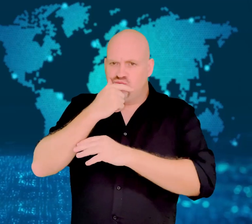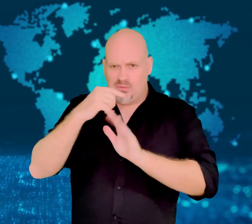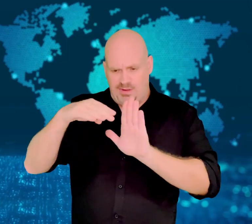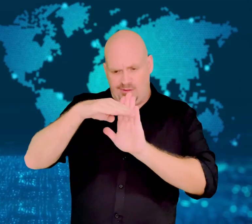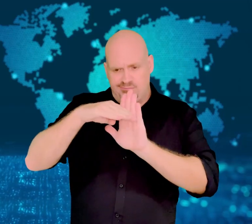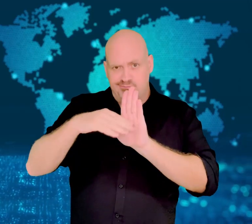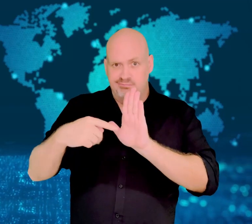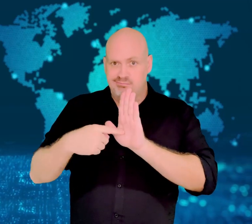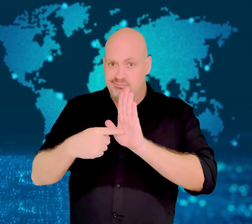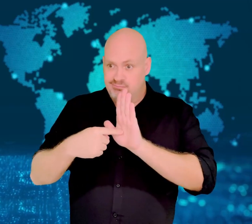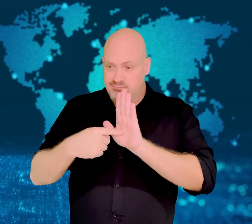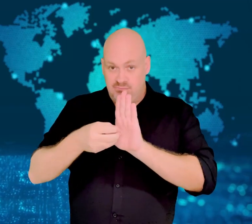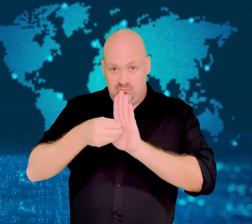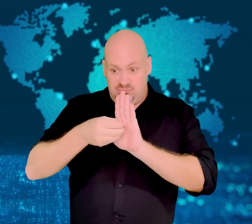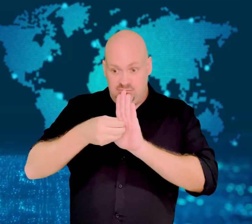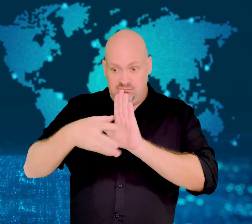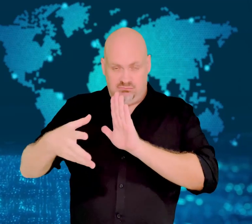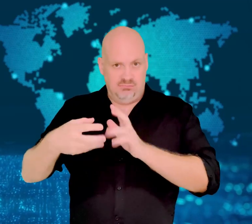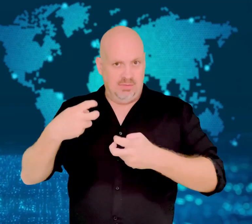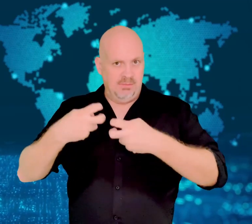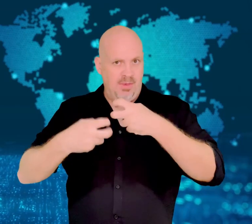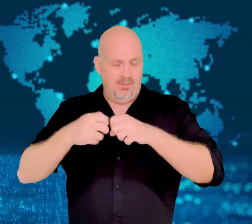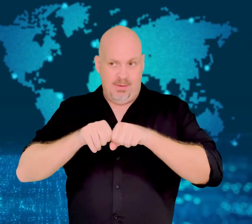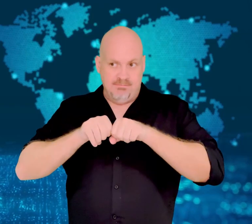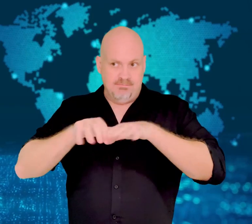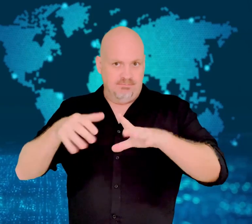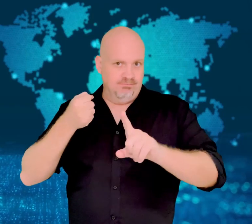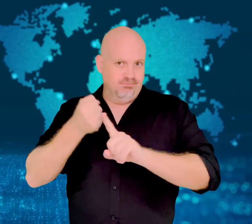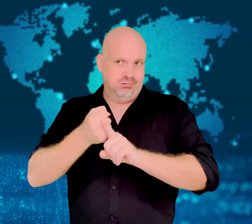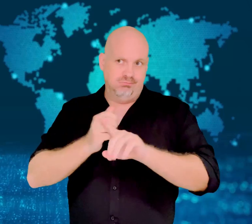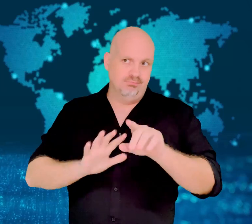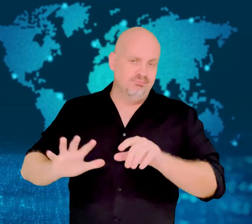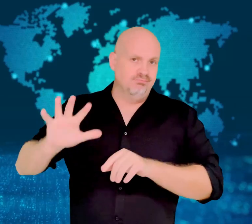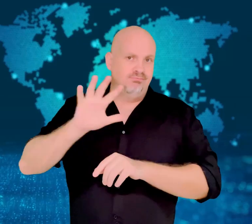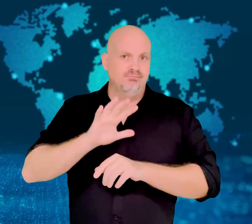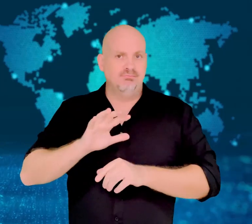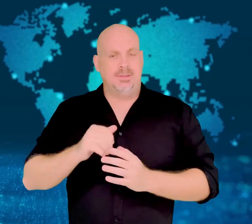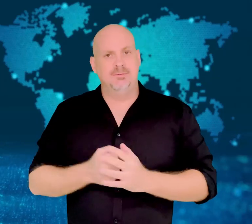which a college can consider race.